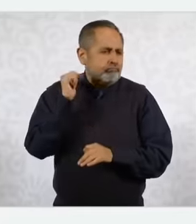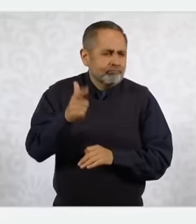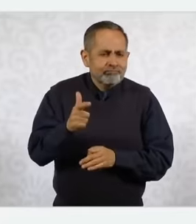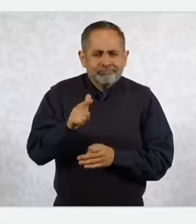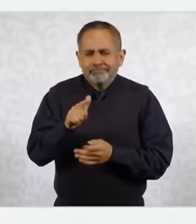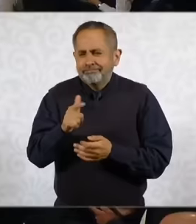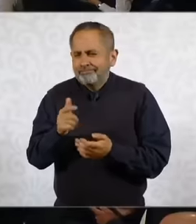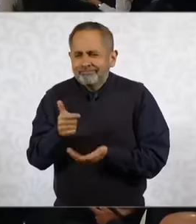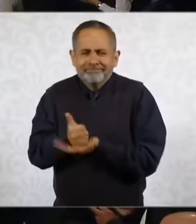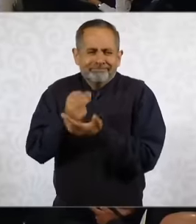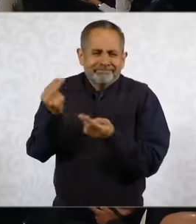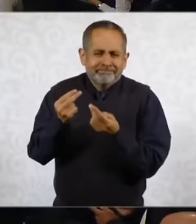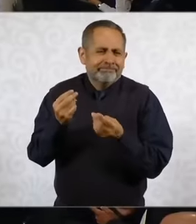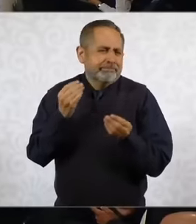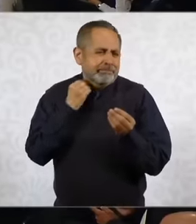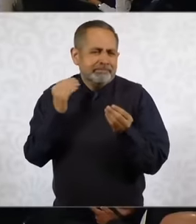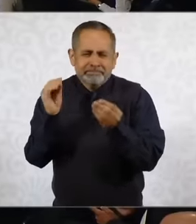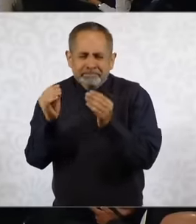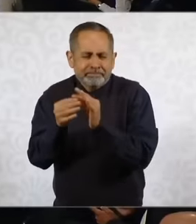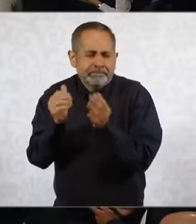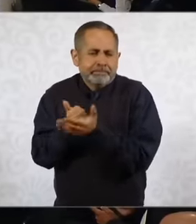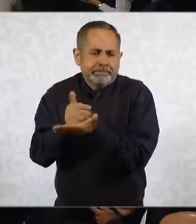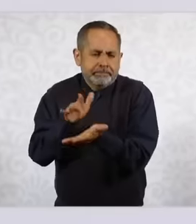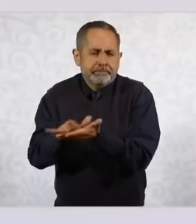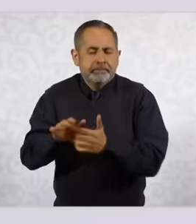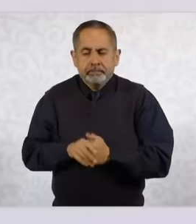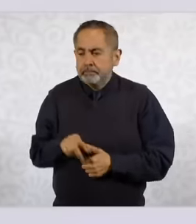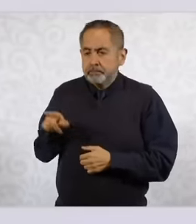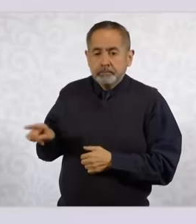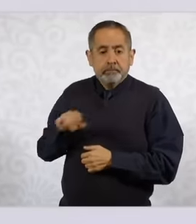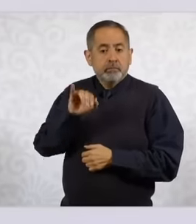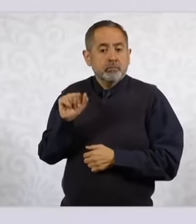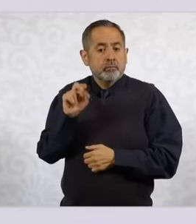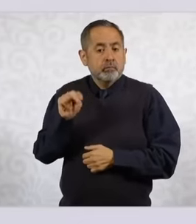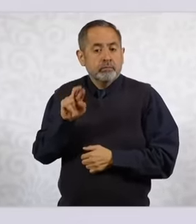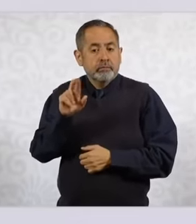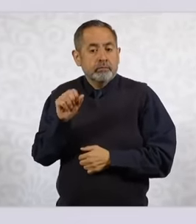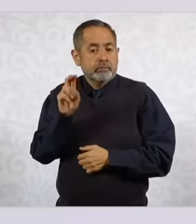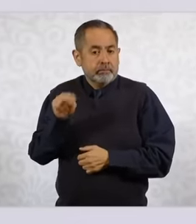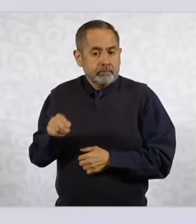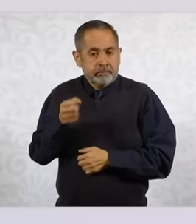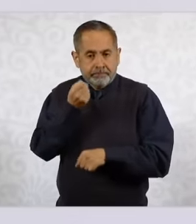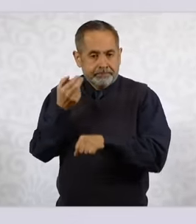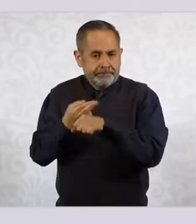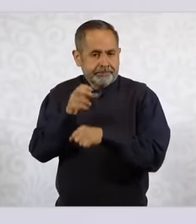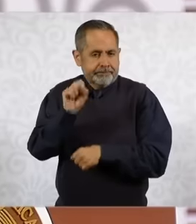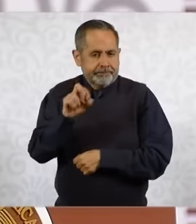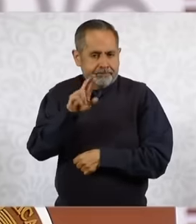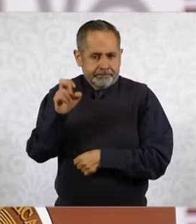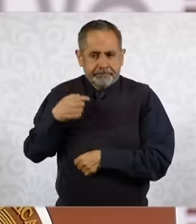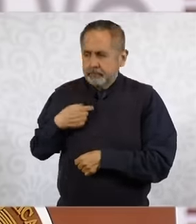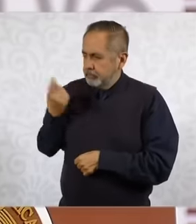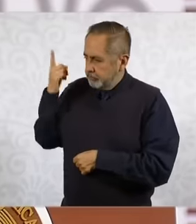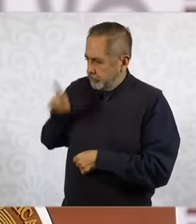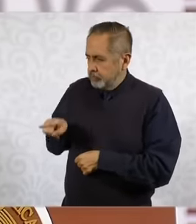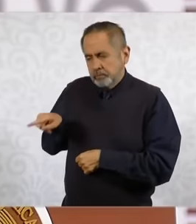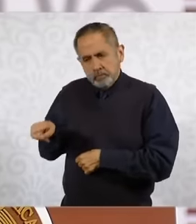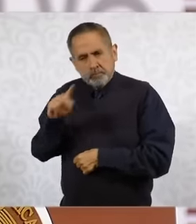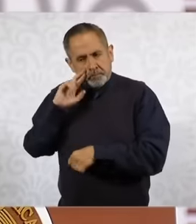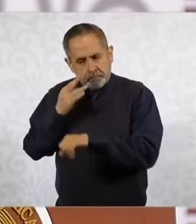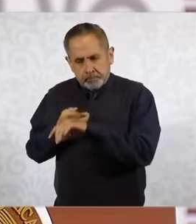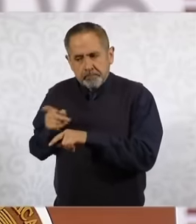that is required are efficient, then Juan Ramón has that That's the mandate that I told you about from the first